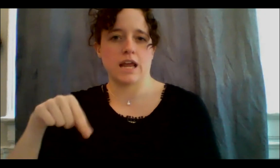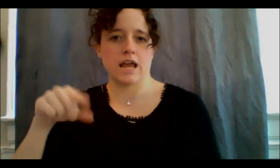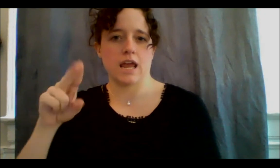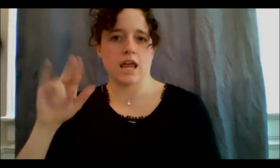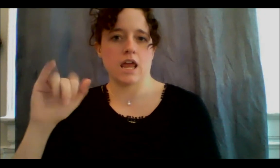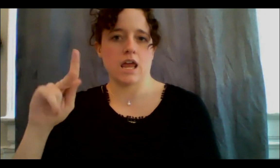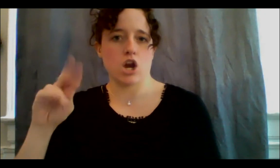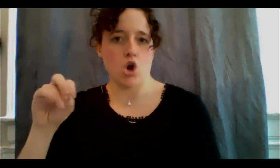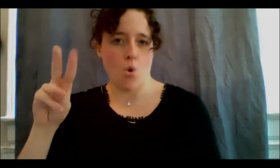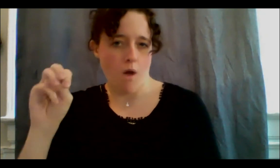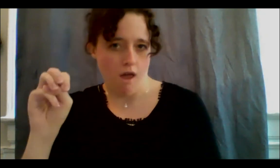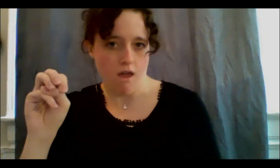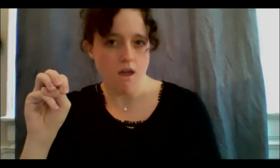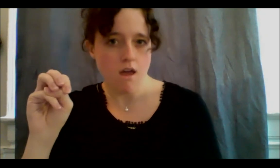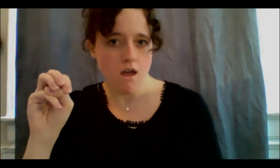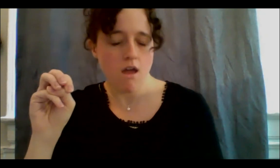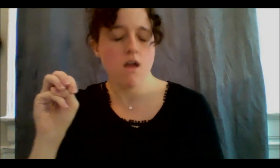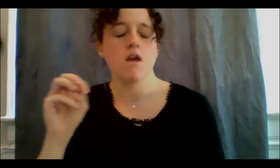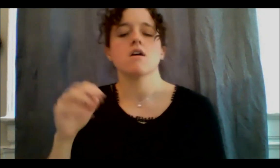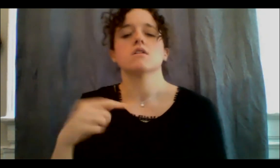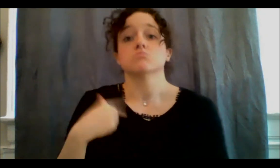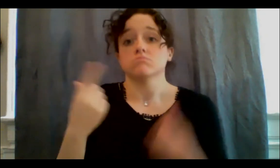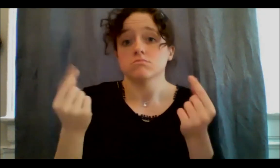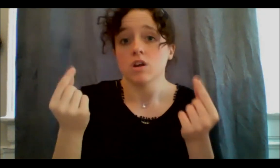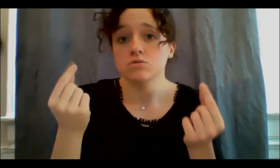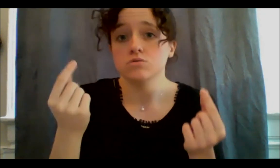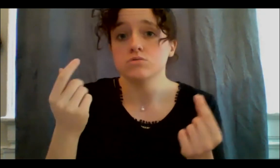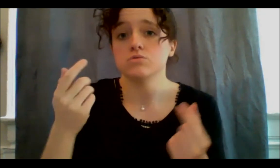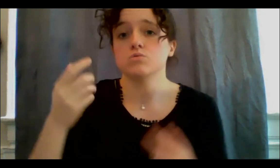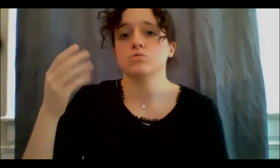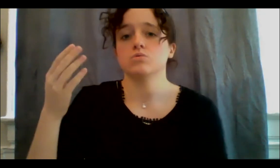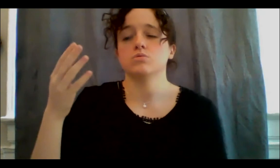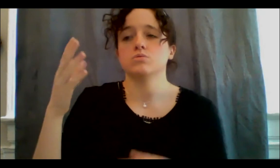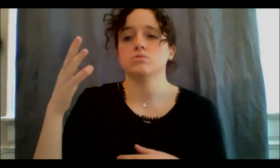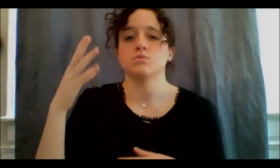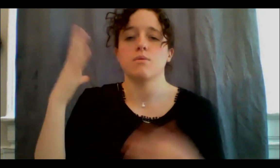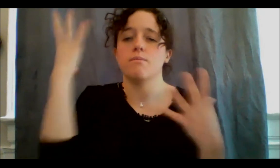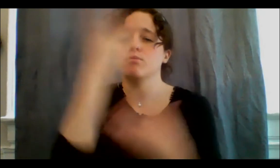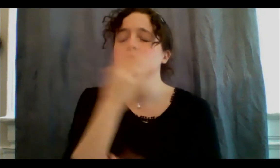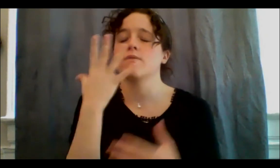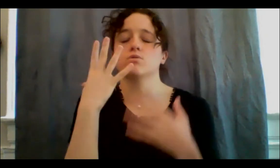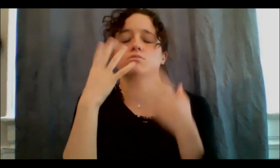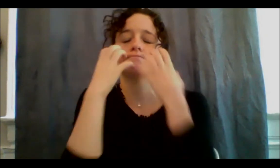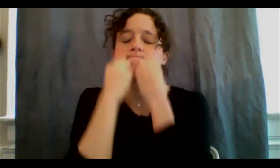process is to waft that beautiful sacred smoke over you, and it's so that I'm